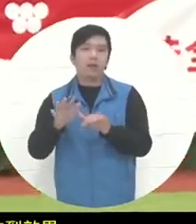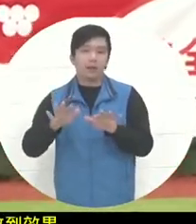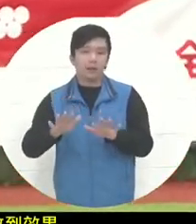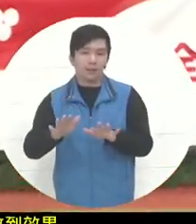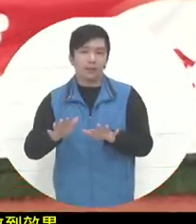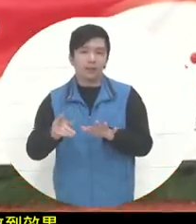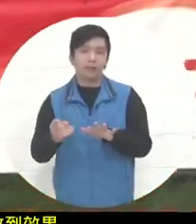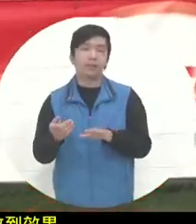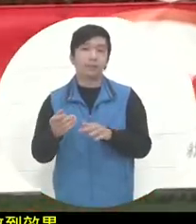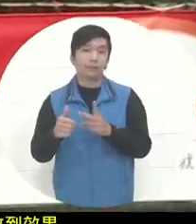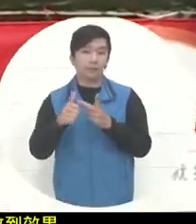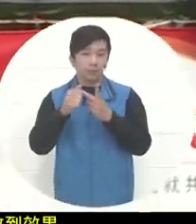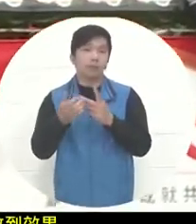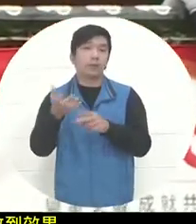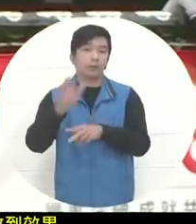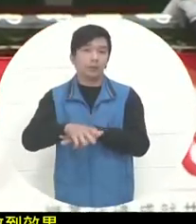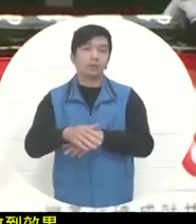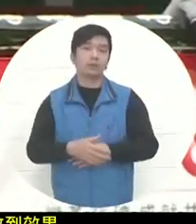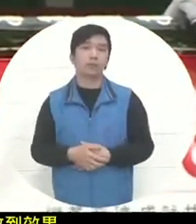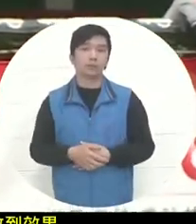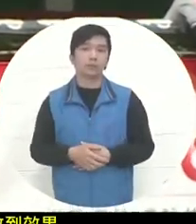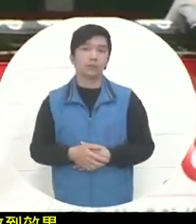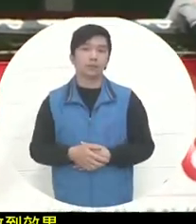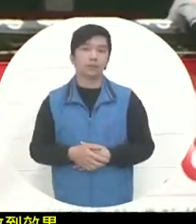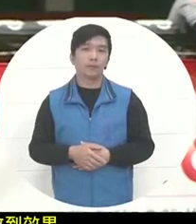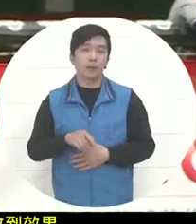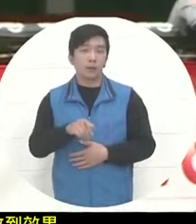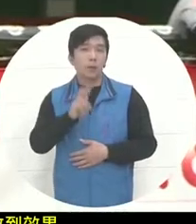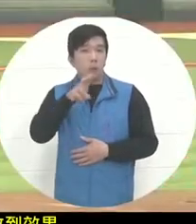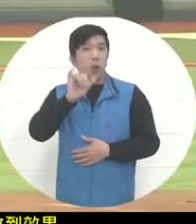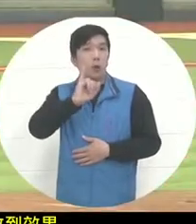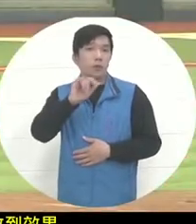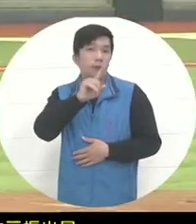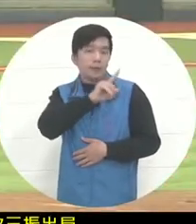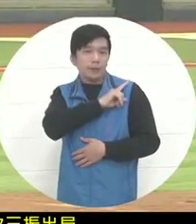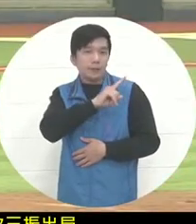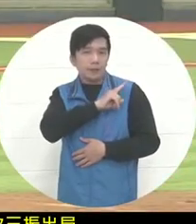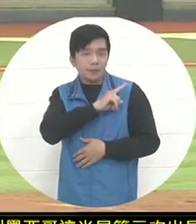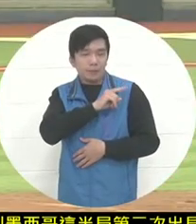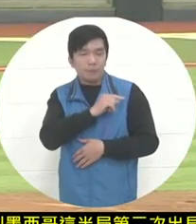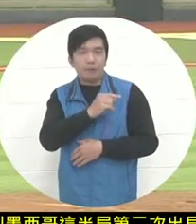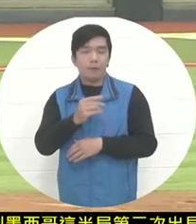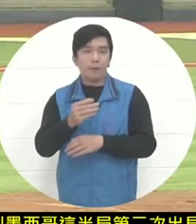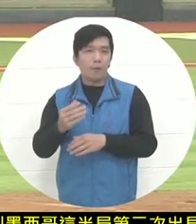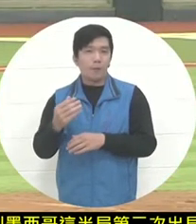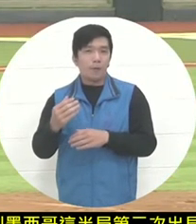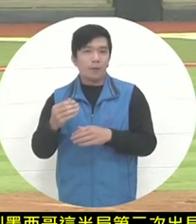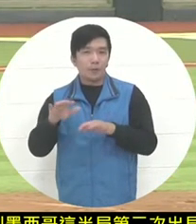That was also the first three-point out of the Marado team when he came on to pitch. With two outs